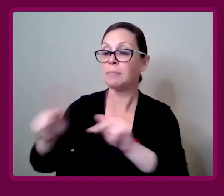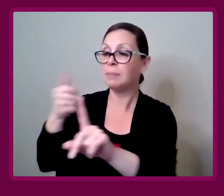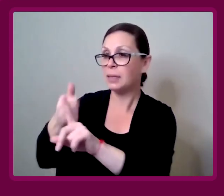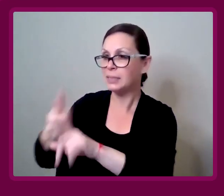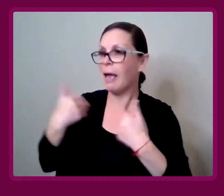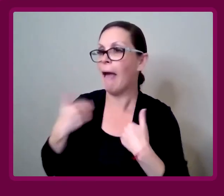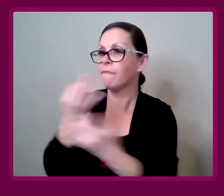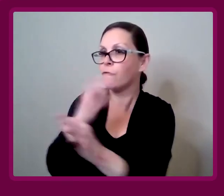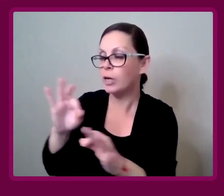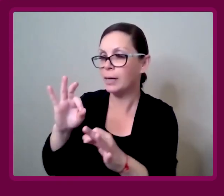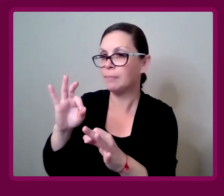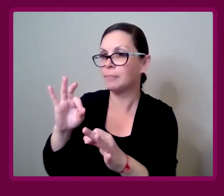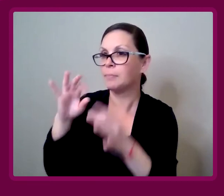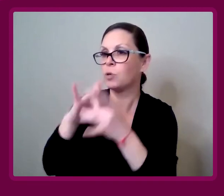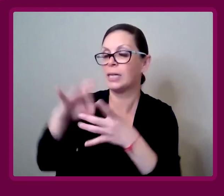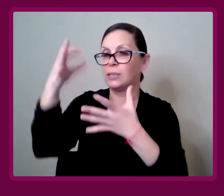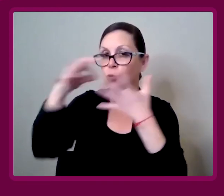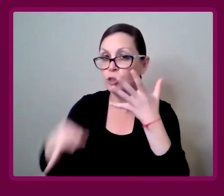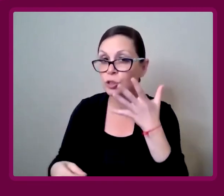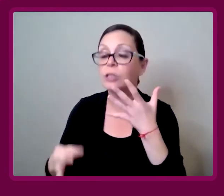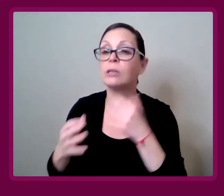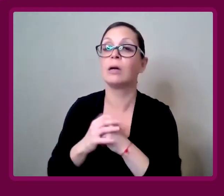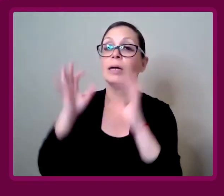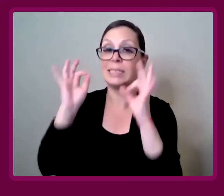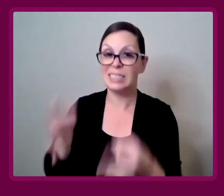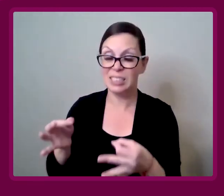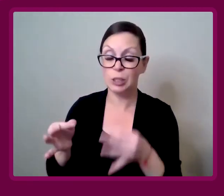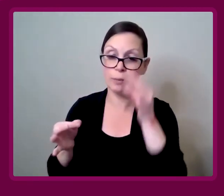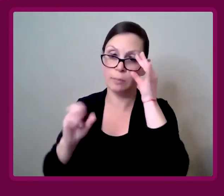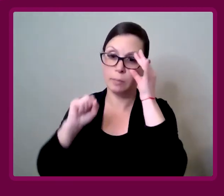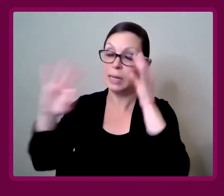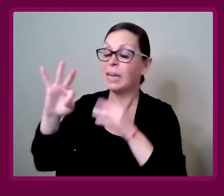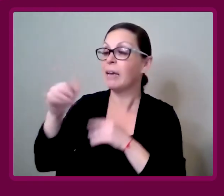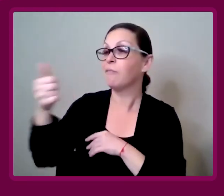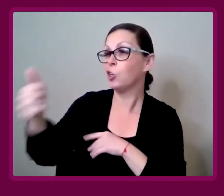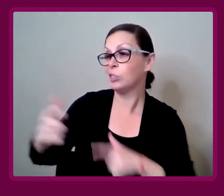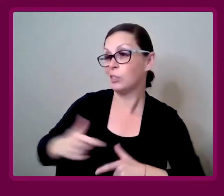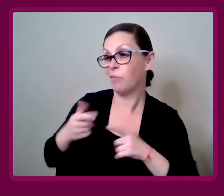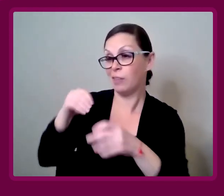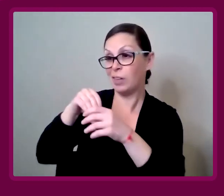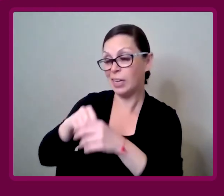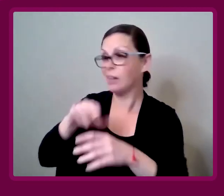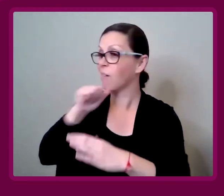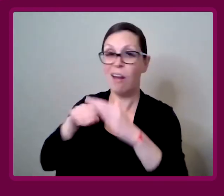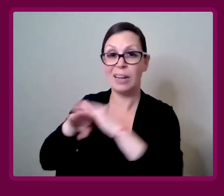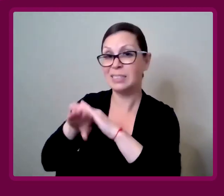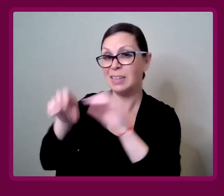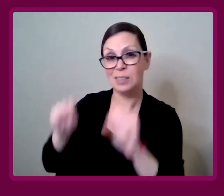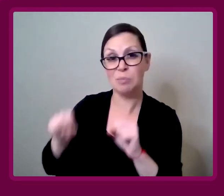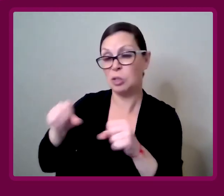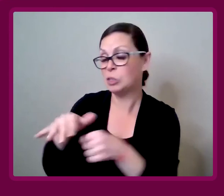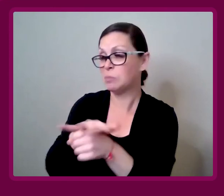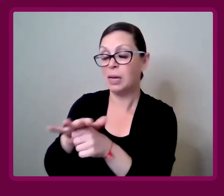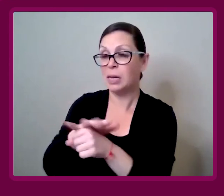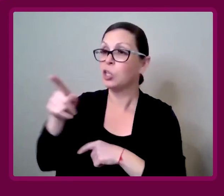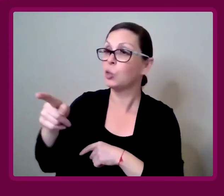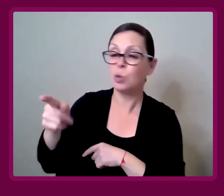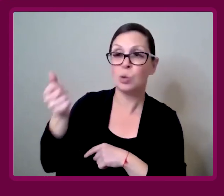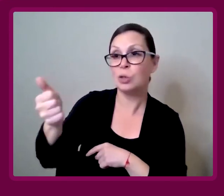But people have freedom and choice and options. Amy Francis-Smith: If you're living in an inaccessible space,